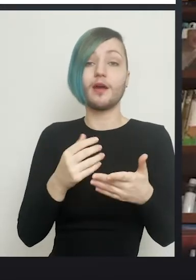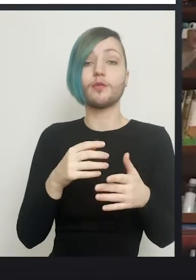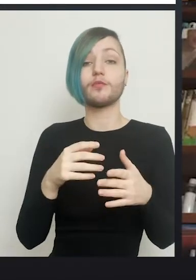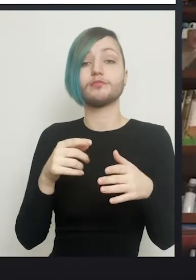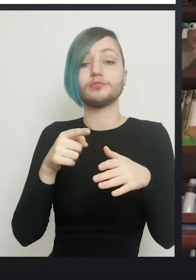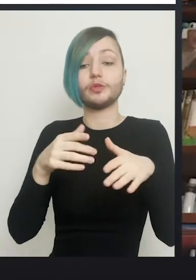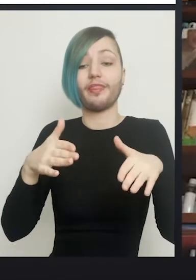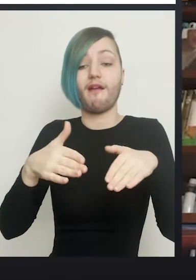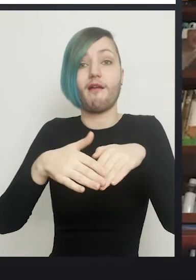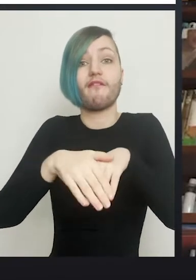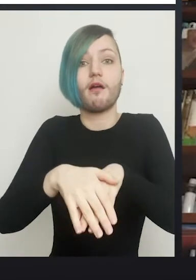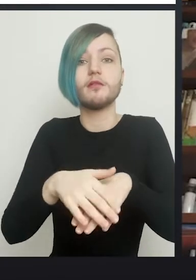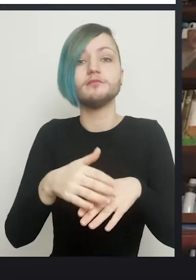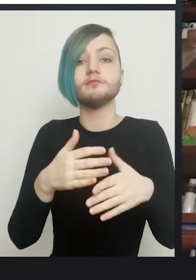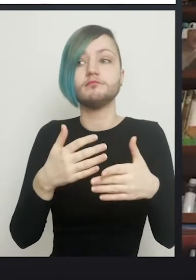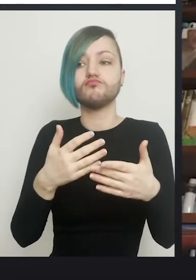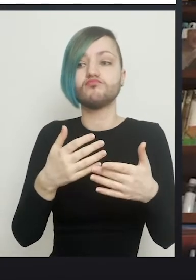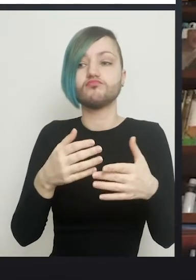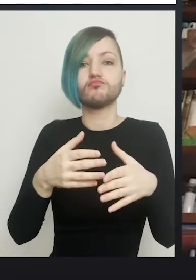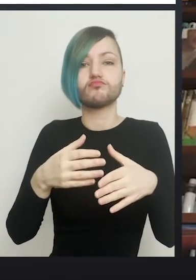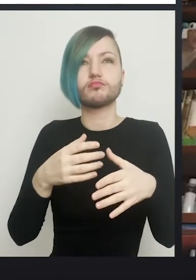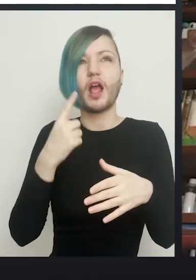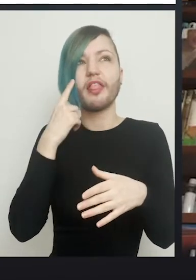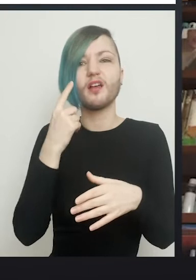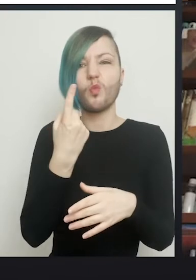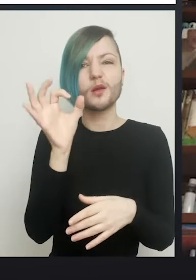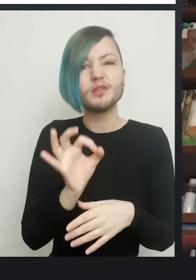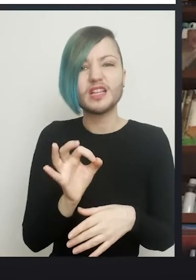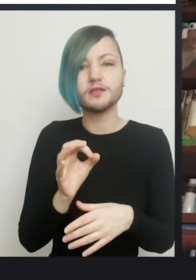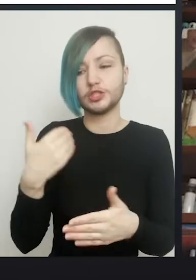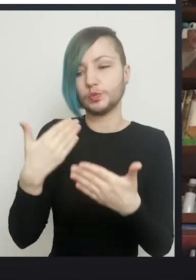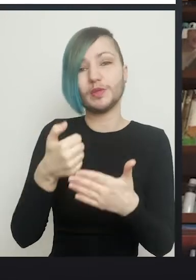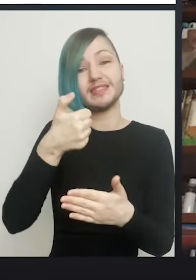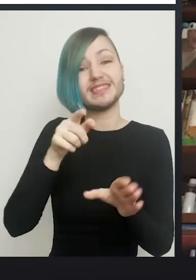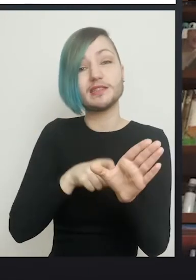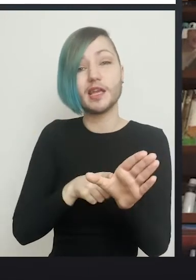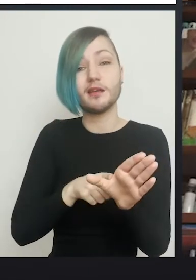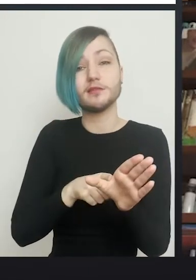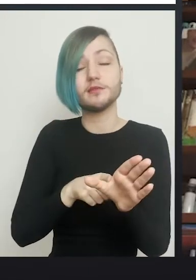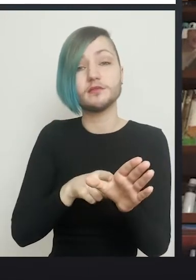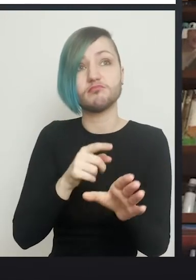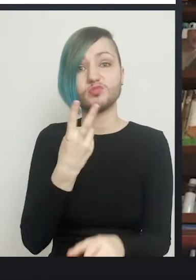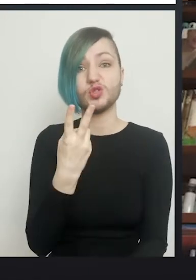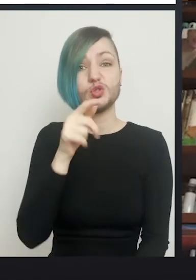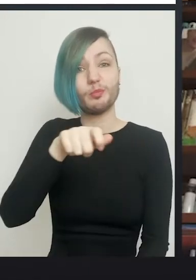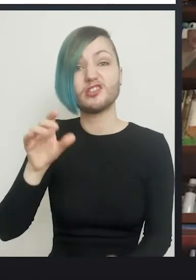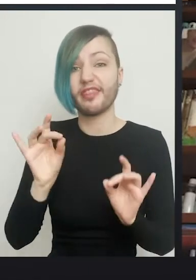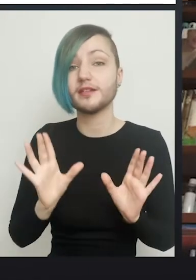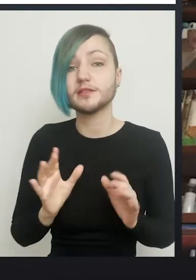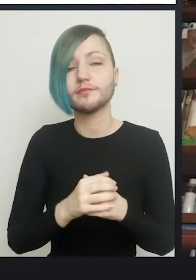now comfortably under 1%. I think I've had two in the last 6 years. And that's where they get narrow as they heal over, they scar and get tight...